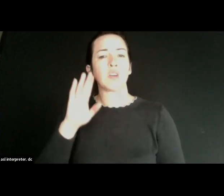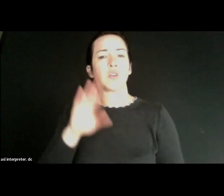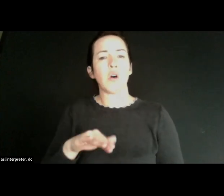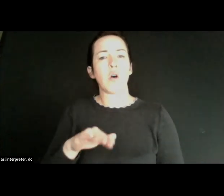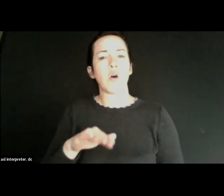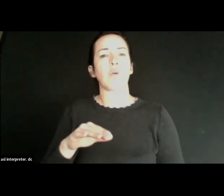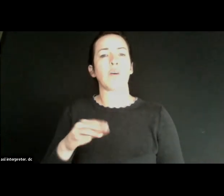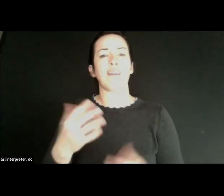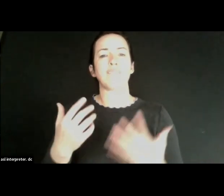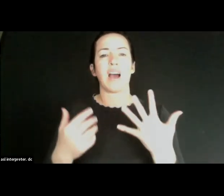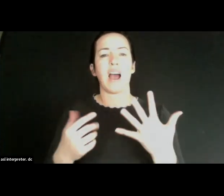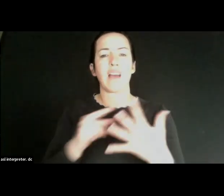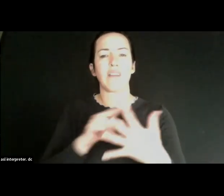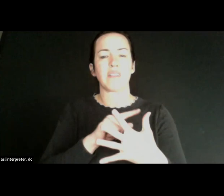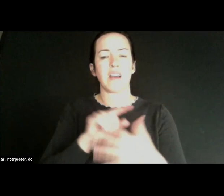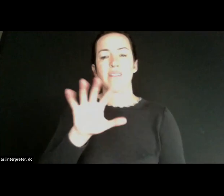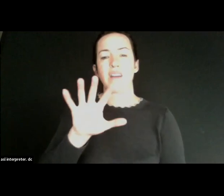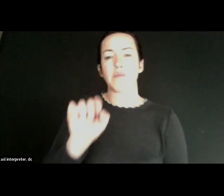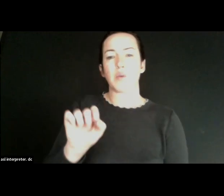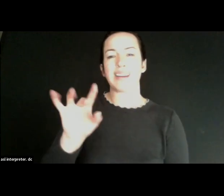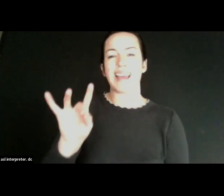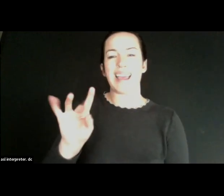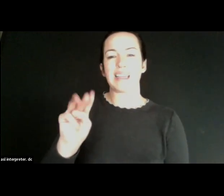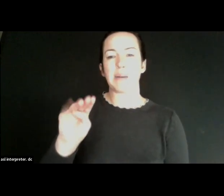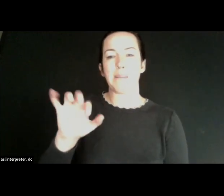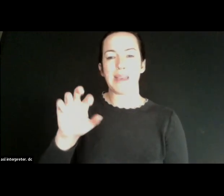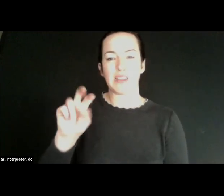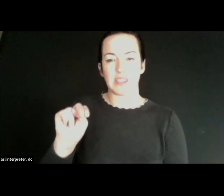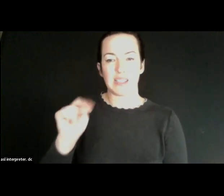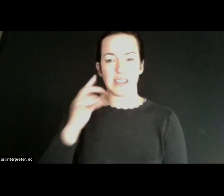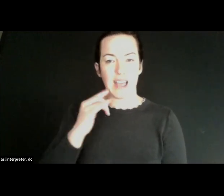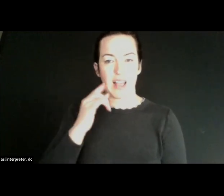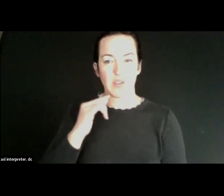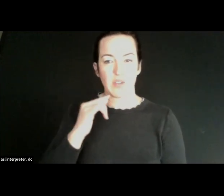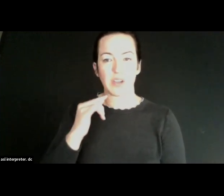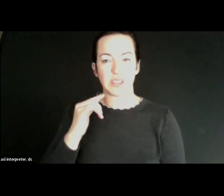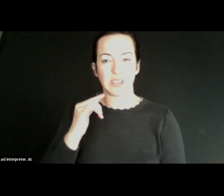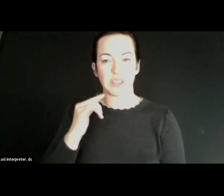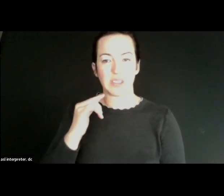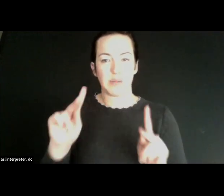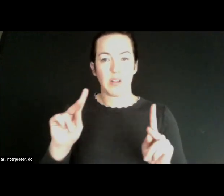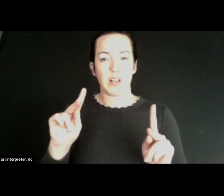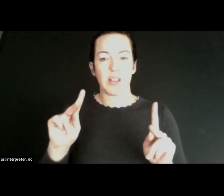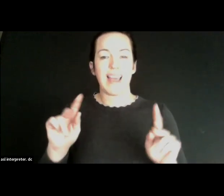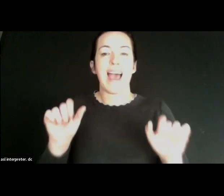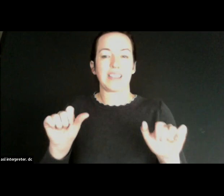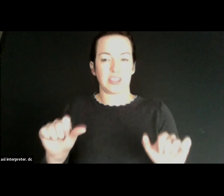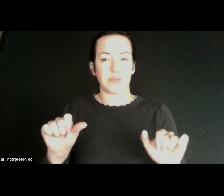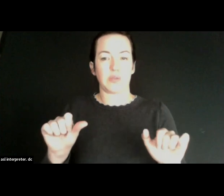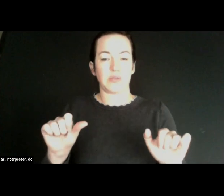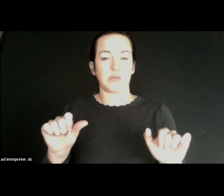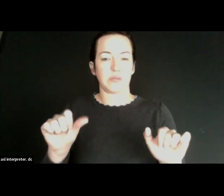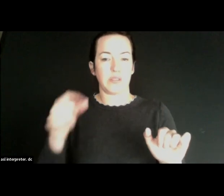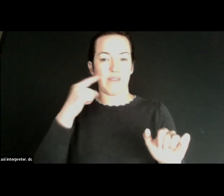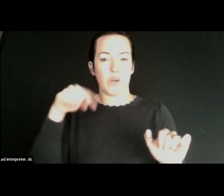are 5.8 million Californians who are eligible households that are eligible for this subsidy.